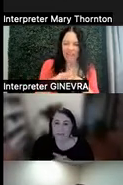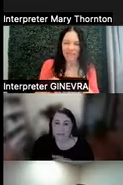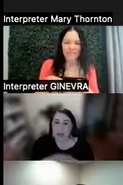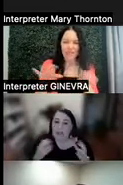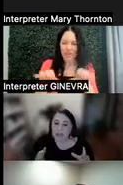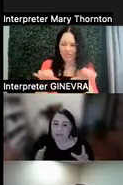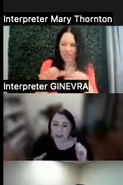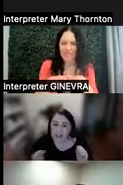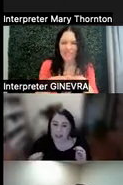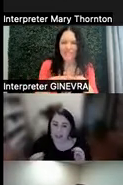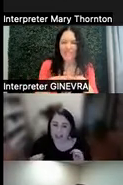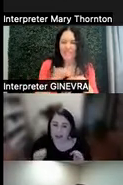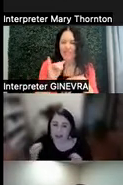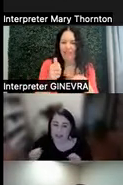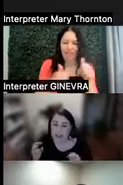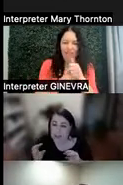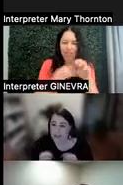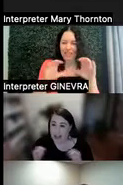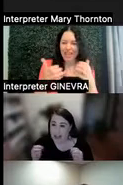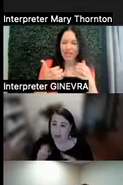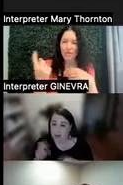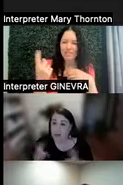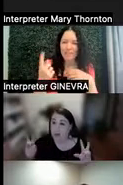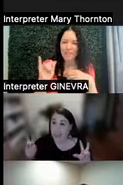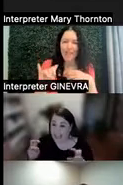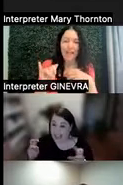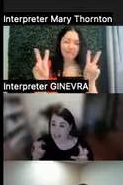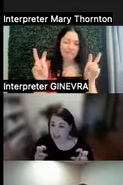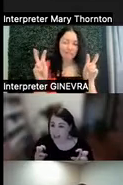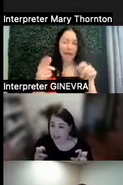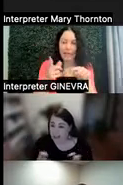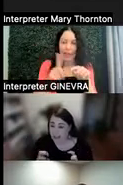that really fall under this category of something that I, quote-unquote, "can't do".